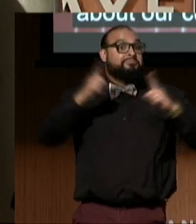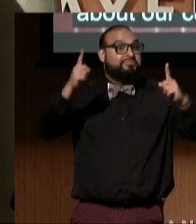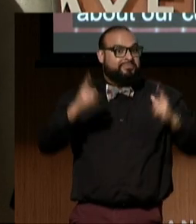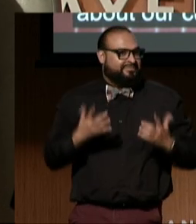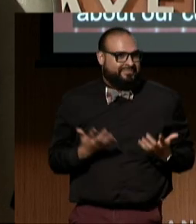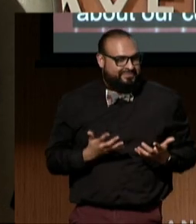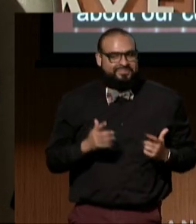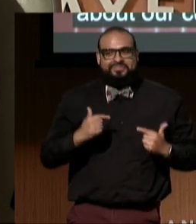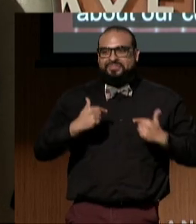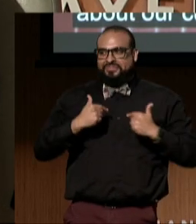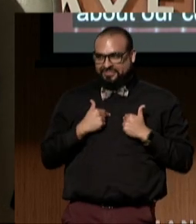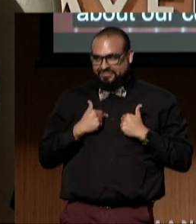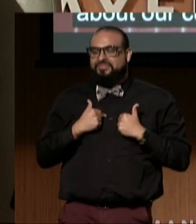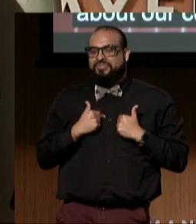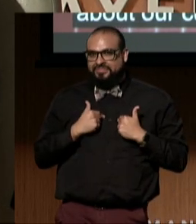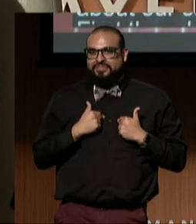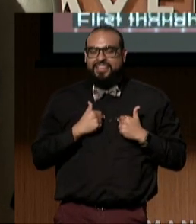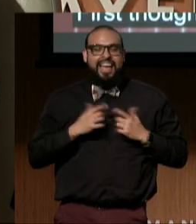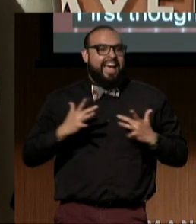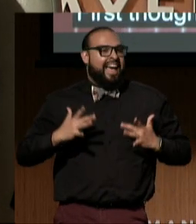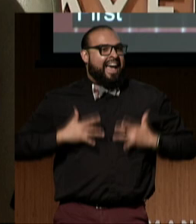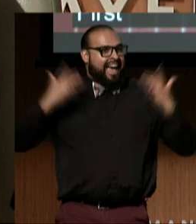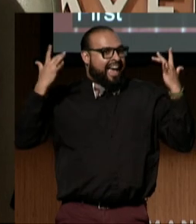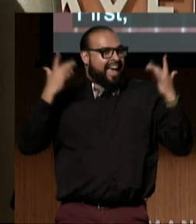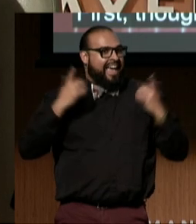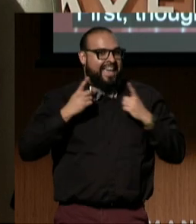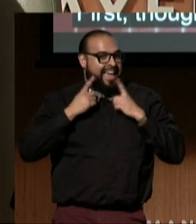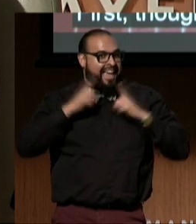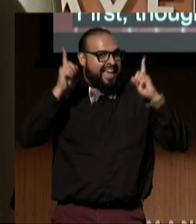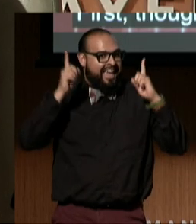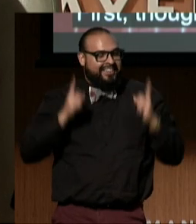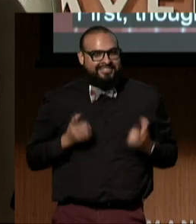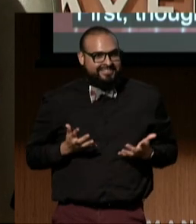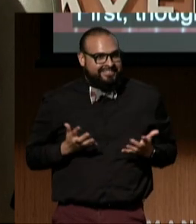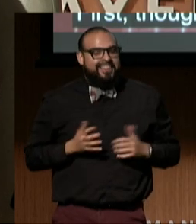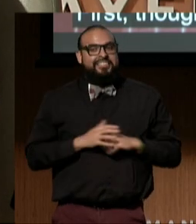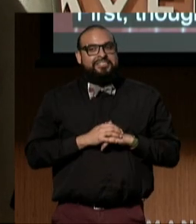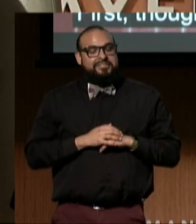I am thrilled to announce that as a marker of our history,